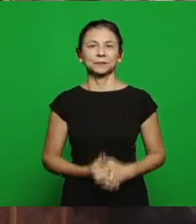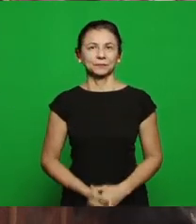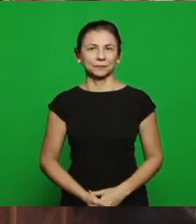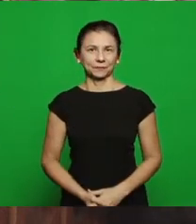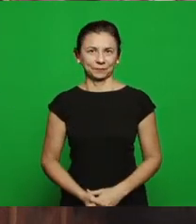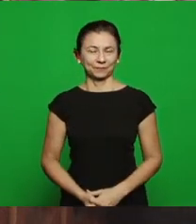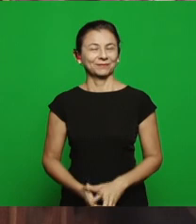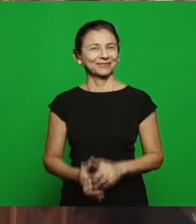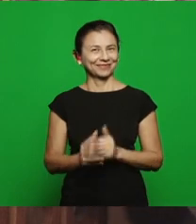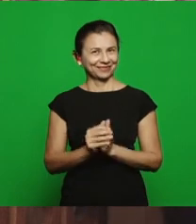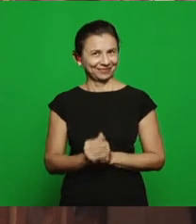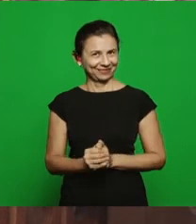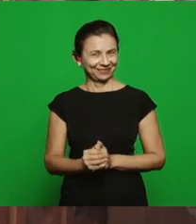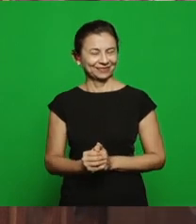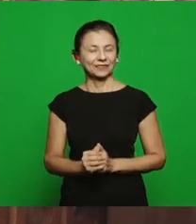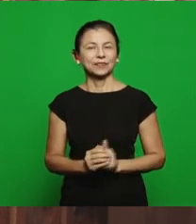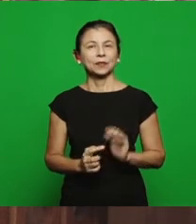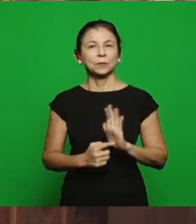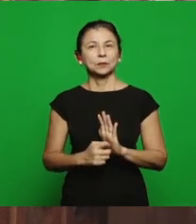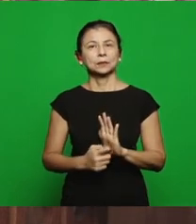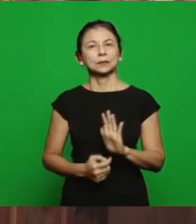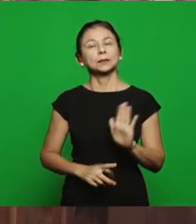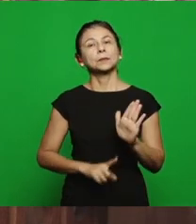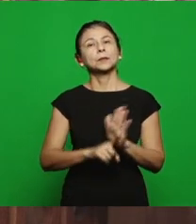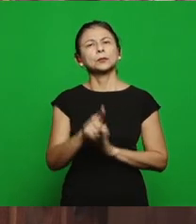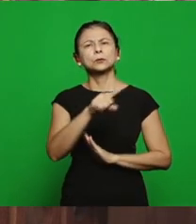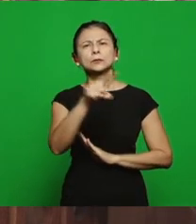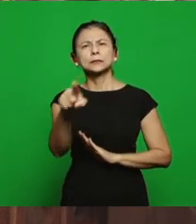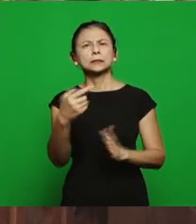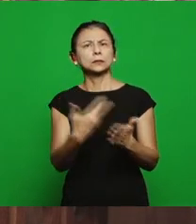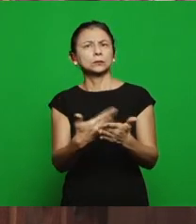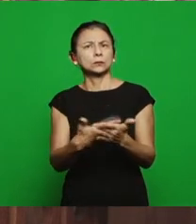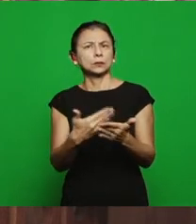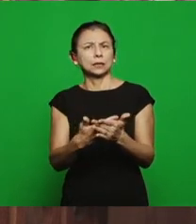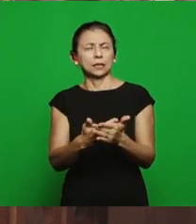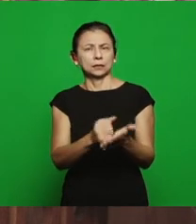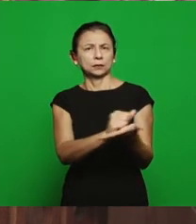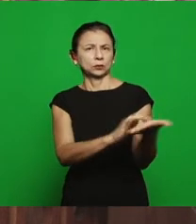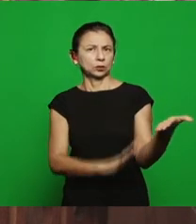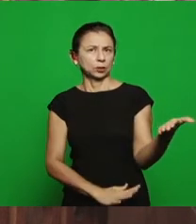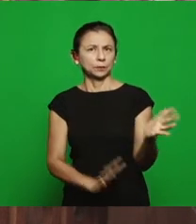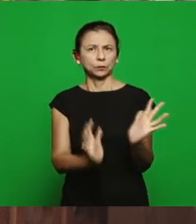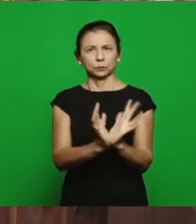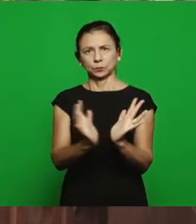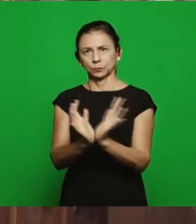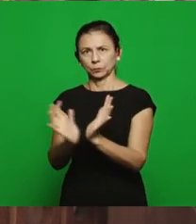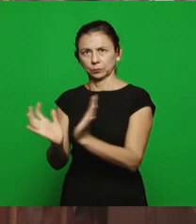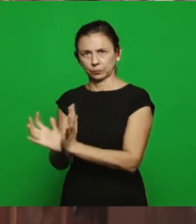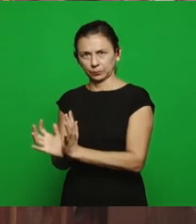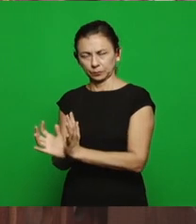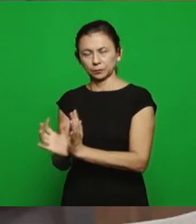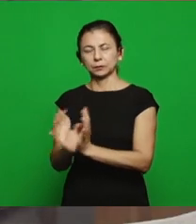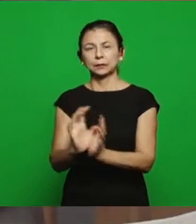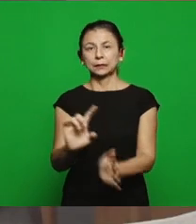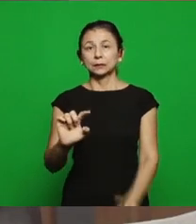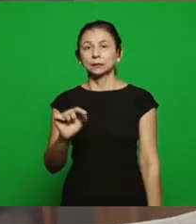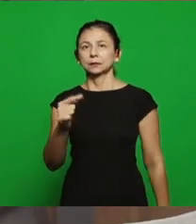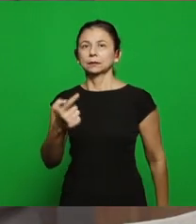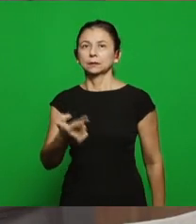Amen, we’ll pass the first question for the brethren to work in the dynamics of class and then we’ll give a time for the brethren